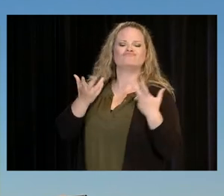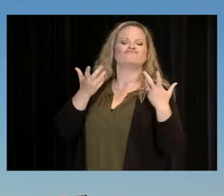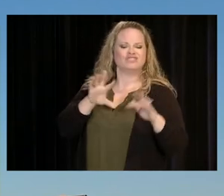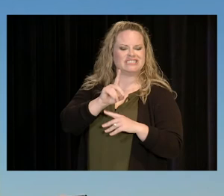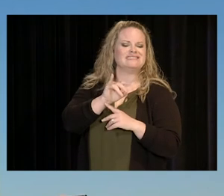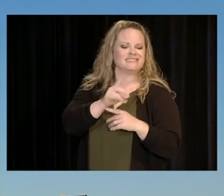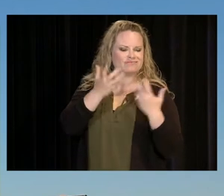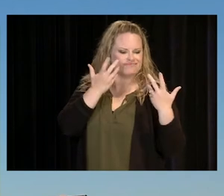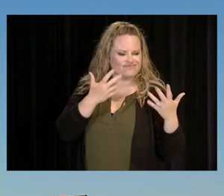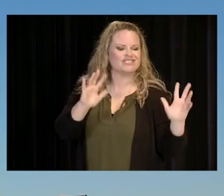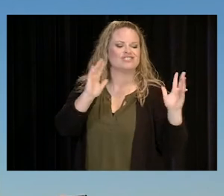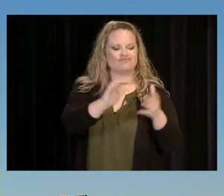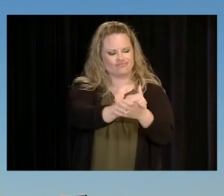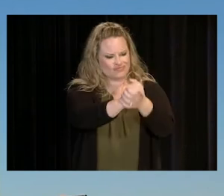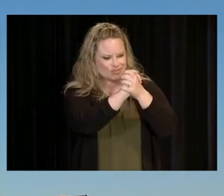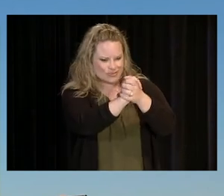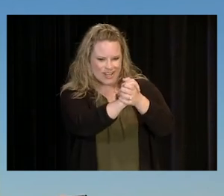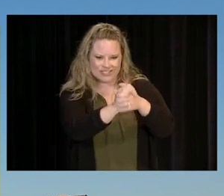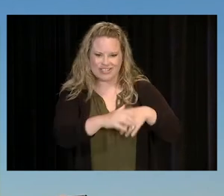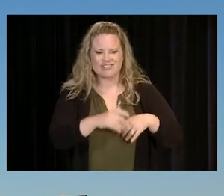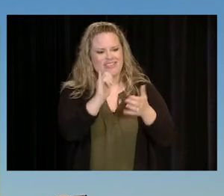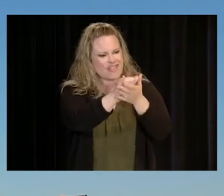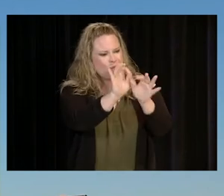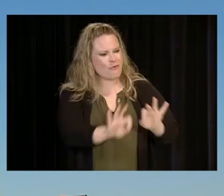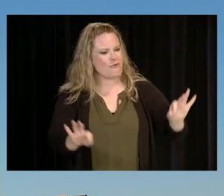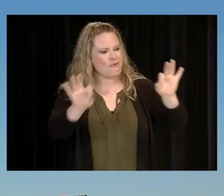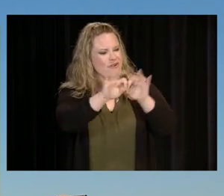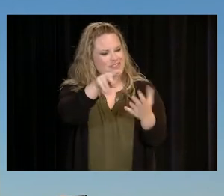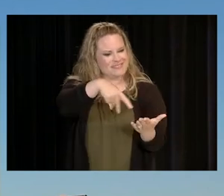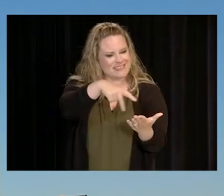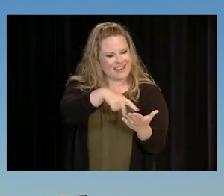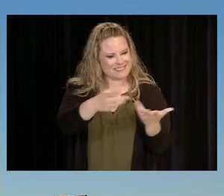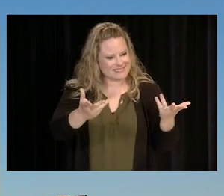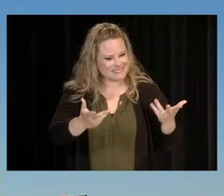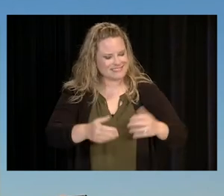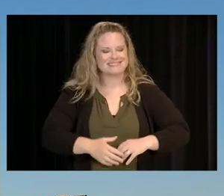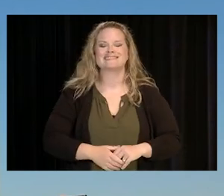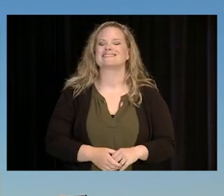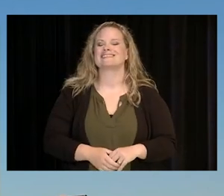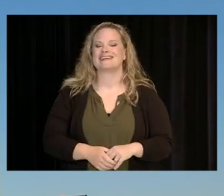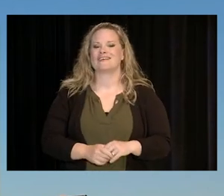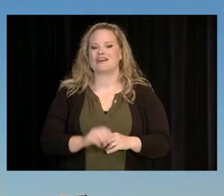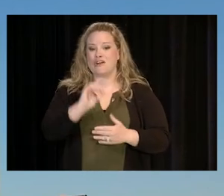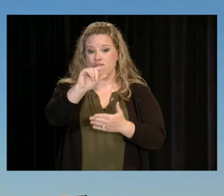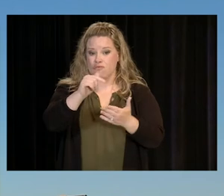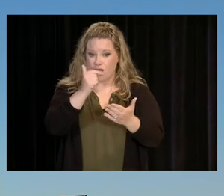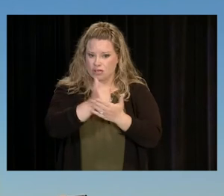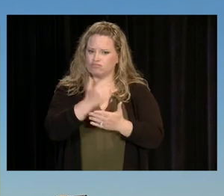CONGRATULATIONS! THAT'S WORTH DANCING ABOUT. NOW GRADUATION OBVIOUSLY IS A REASON TO CELEBRATE